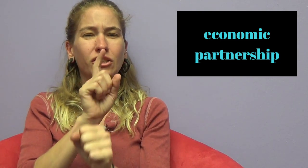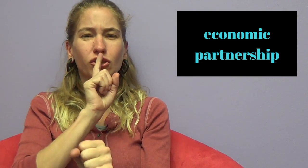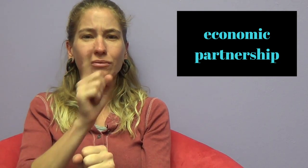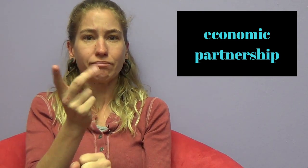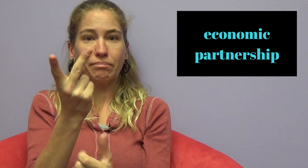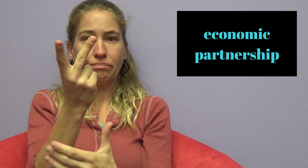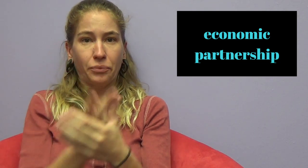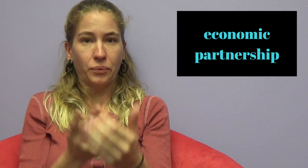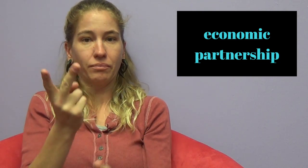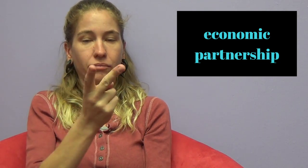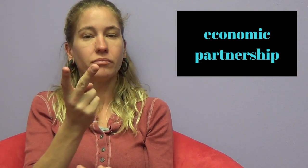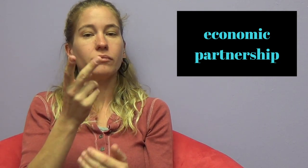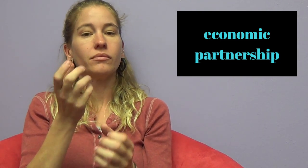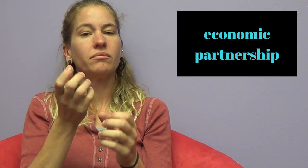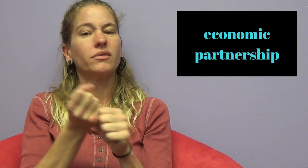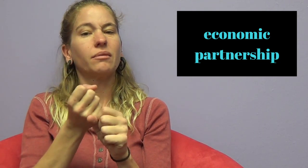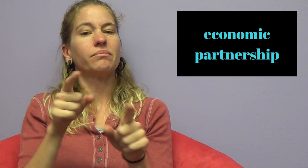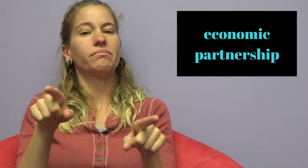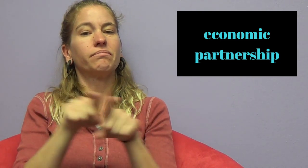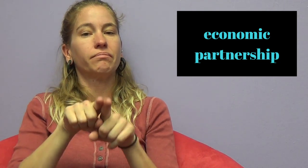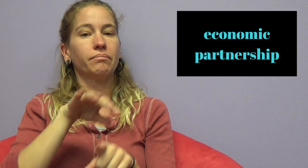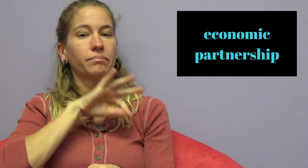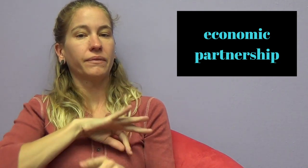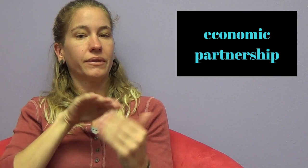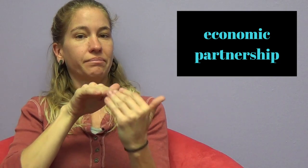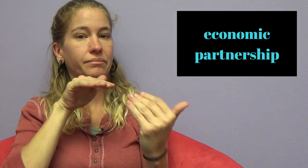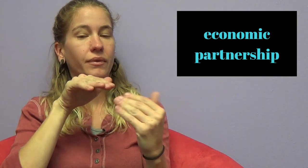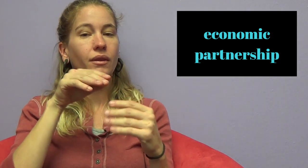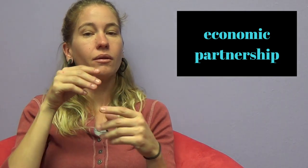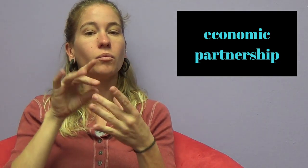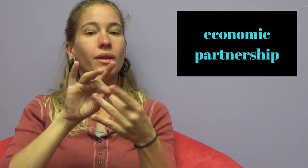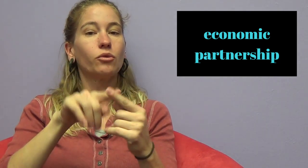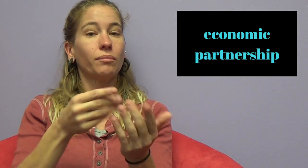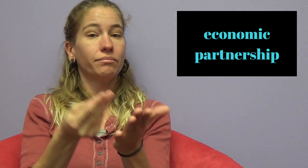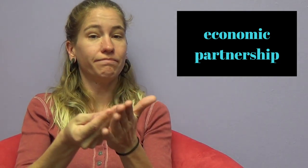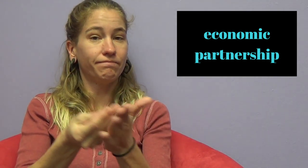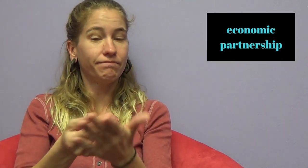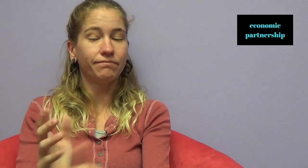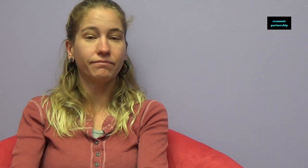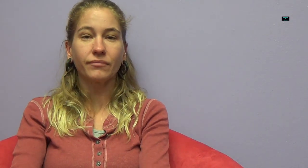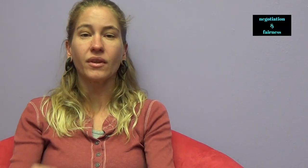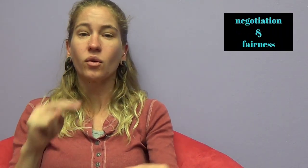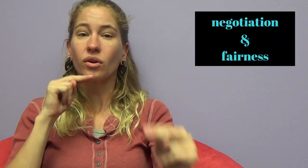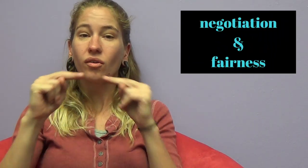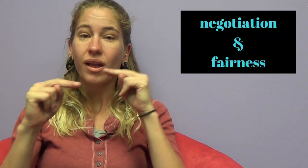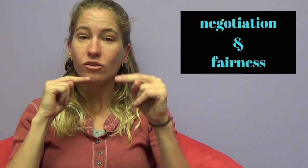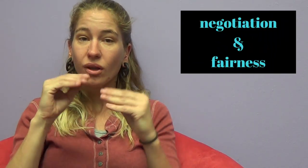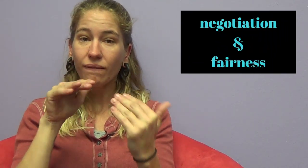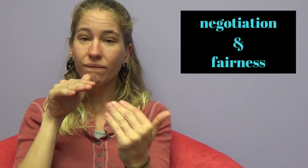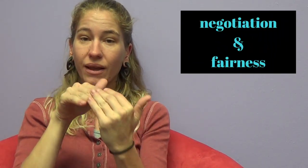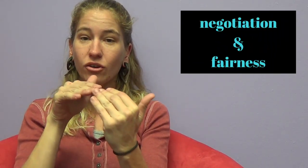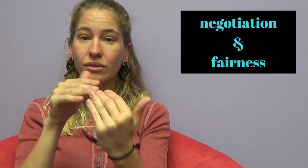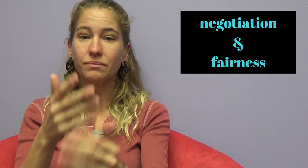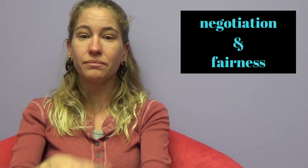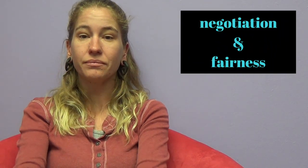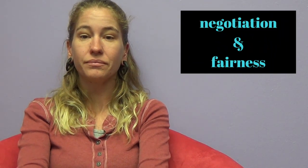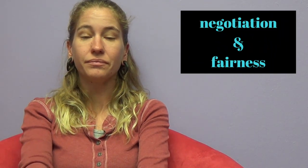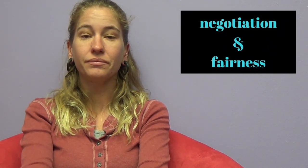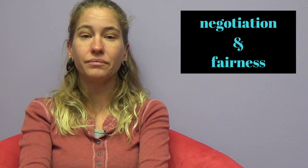Make sure the both of you benefit equally from your finances. Negotiation and fairness.